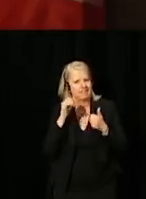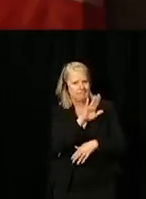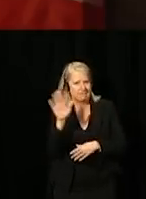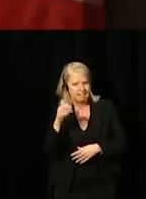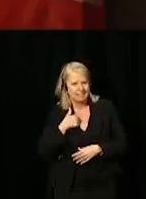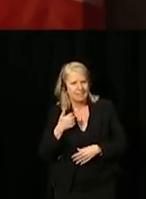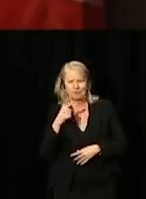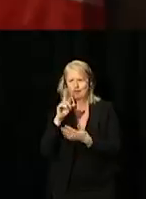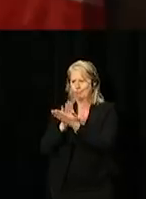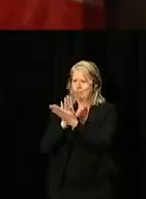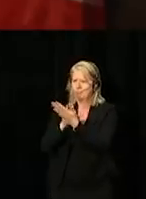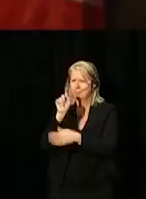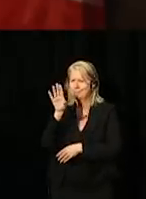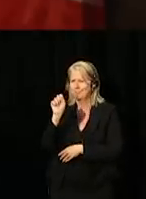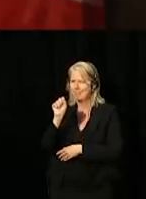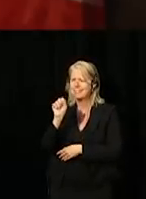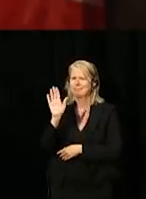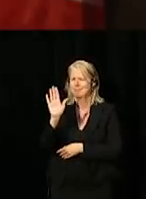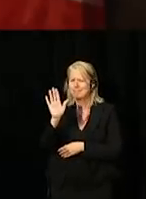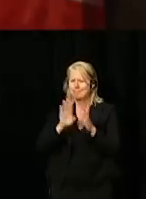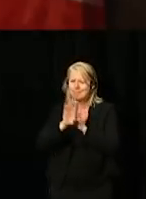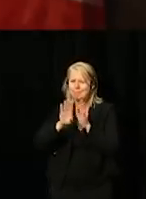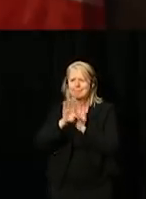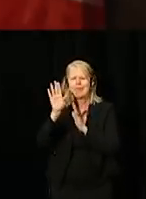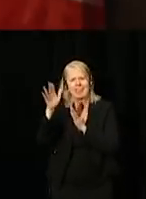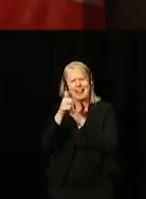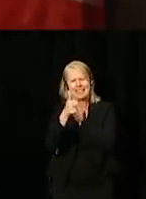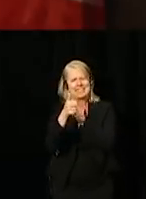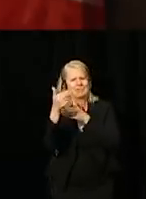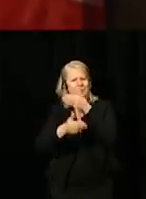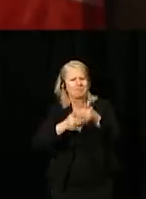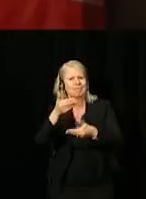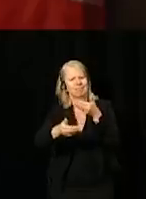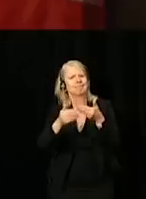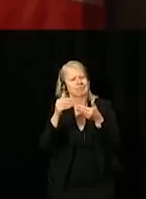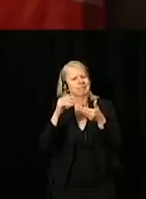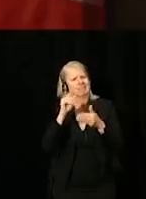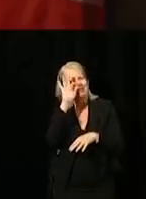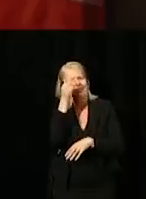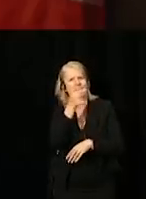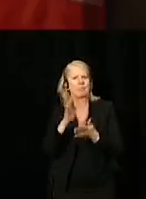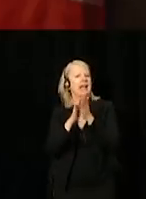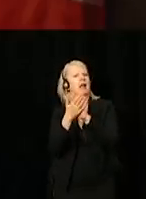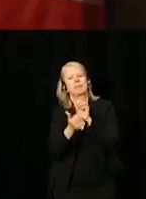I commend the Treasury Board secretariat for developing the road map that will lead our public service to become the most accessible